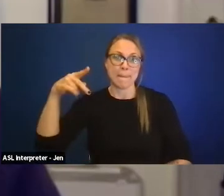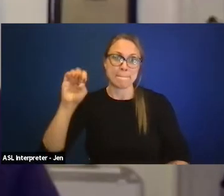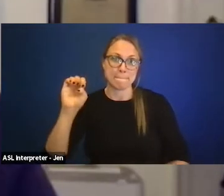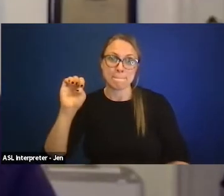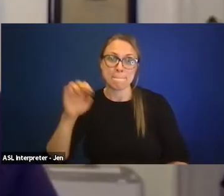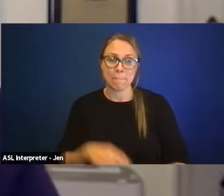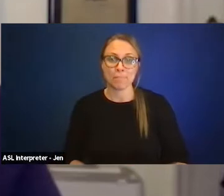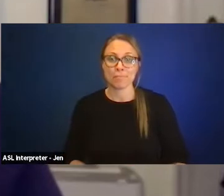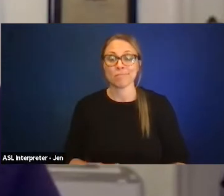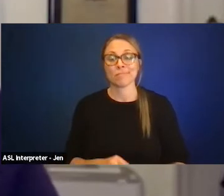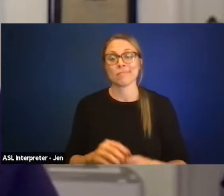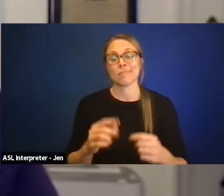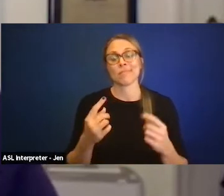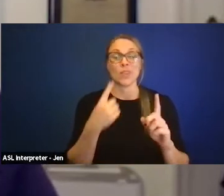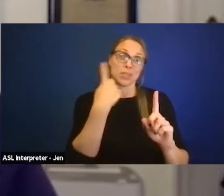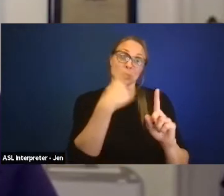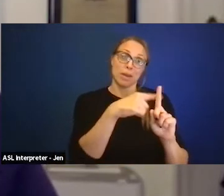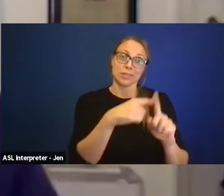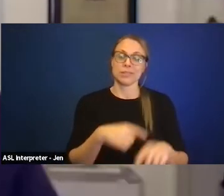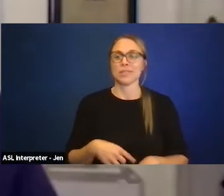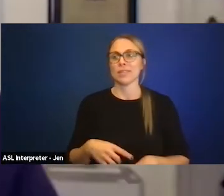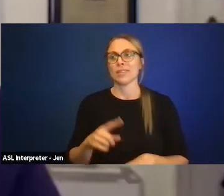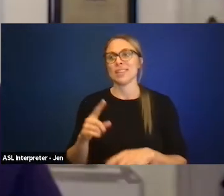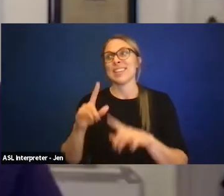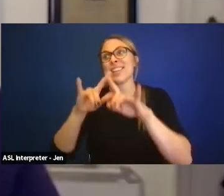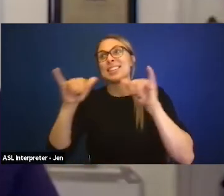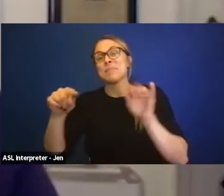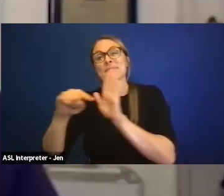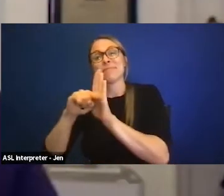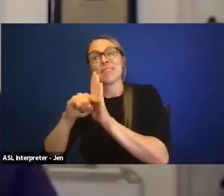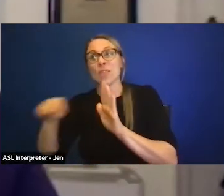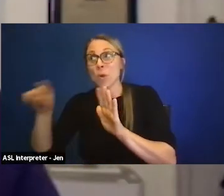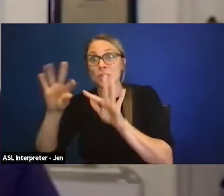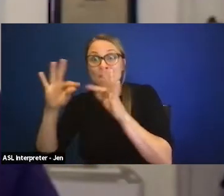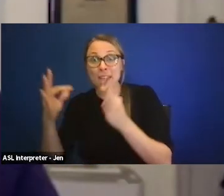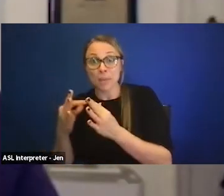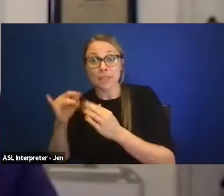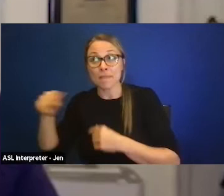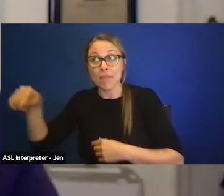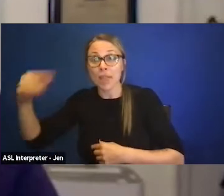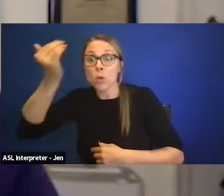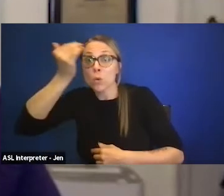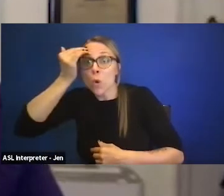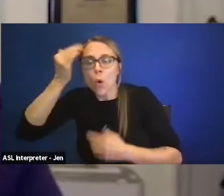On the other hand, it speaks to so many other families who, even if they know about it, what FAPE is,